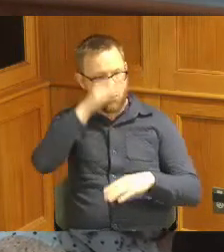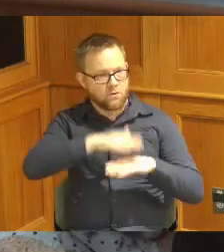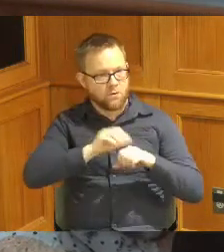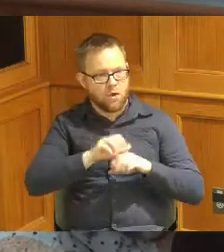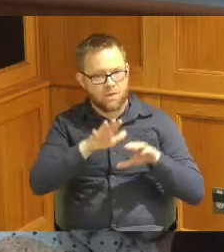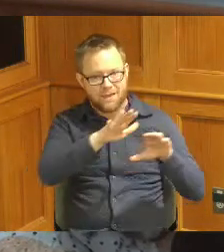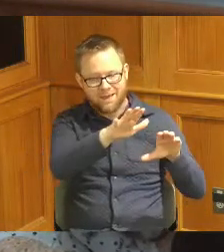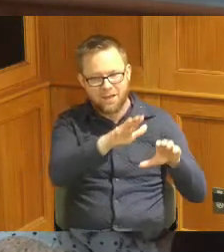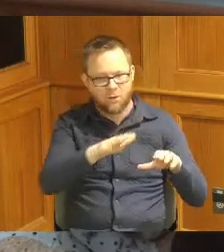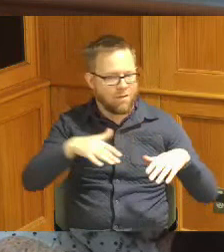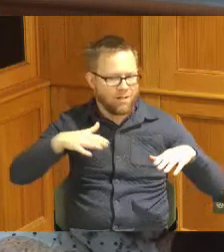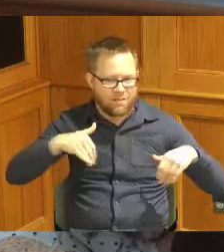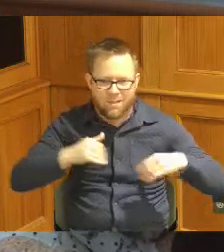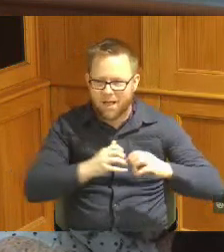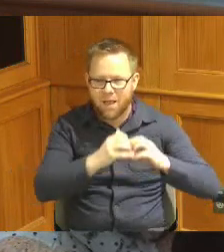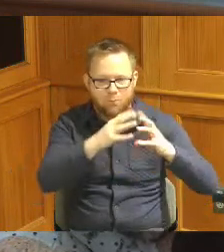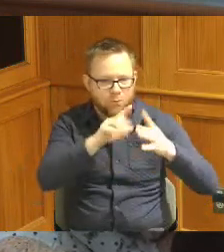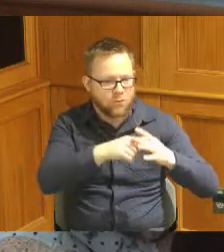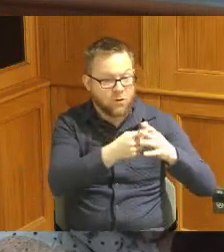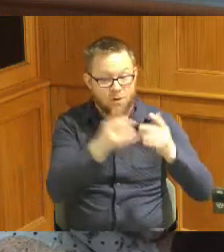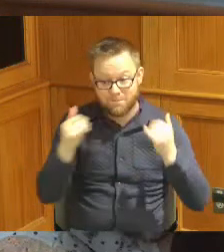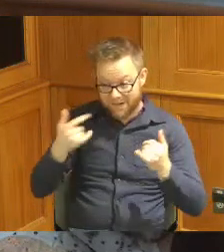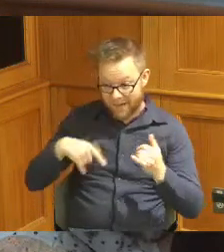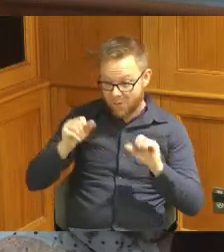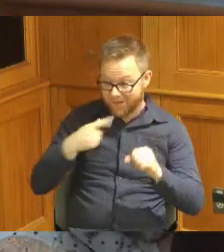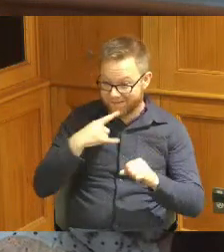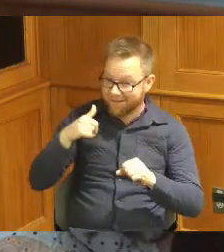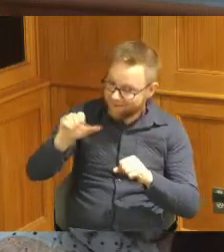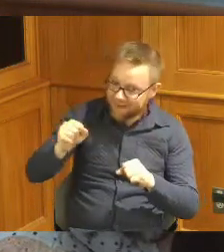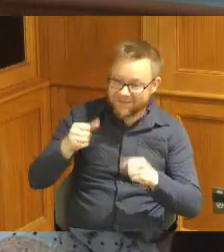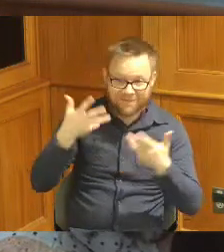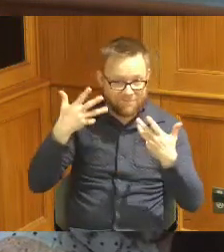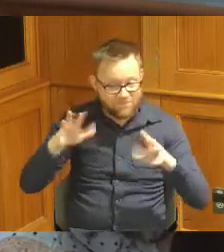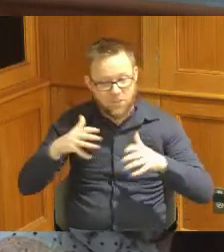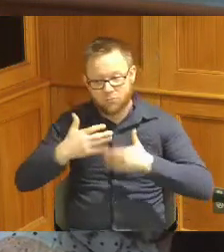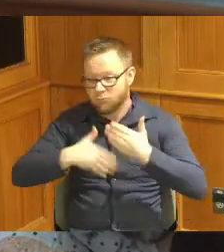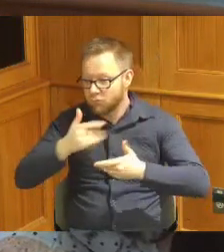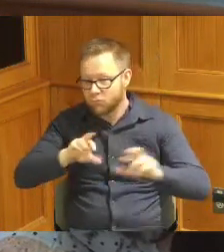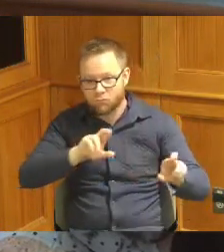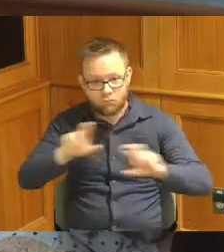not finished and now we can say yes you know it is finished it is ready to ramp up programming so